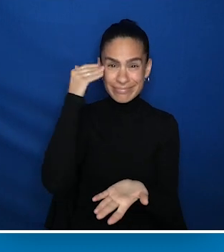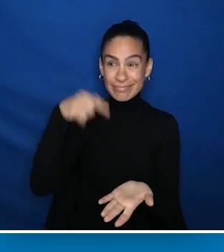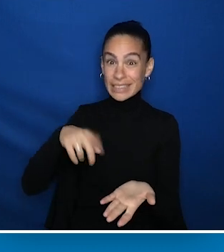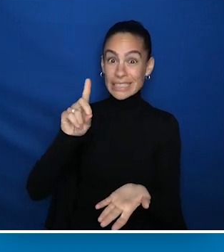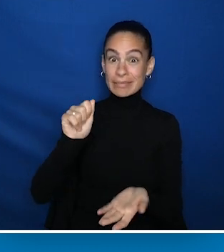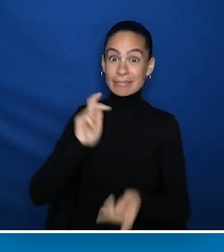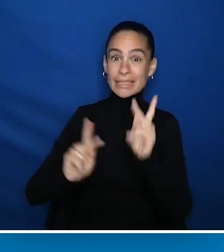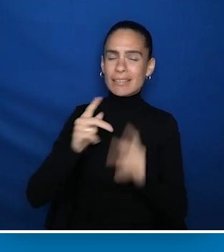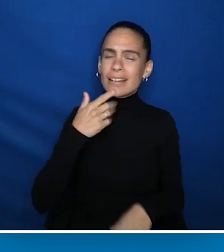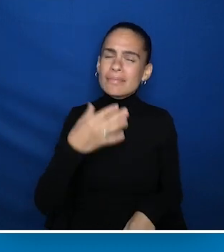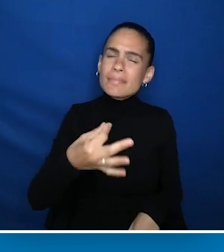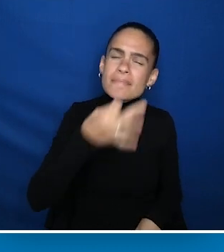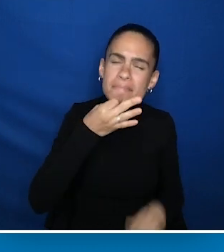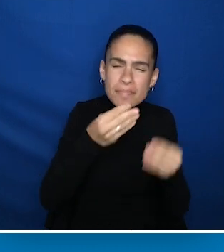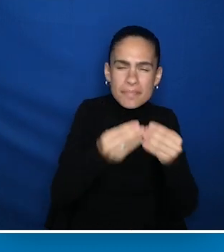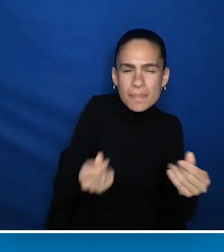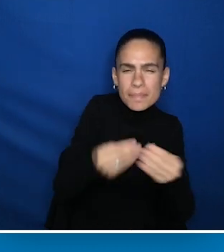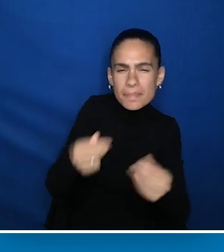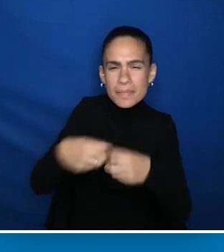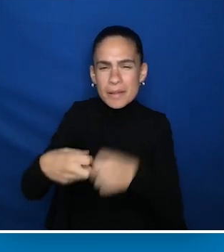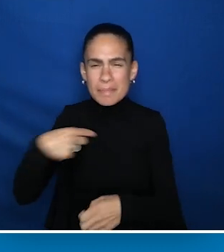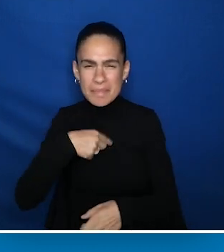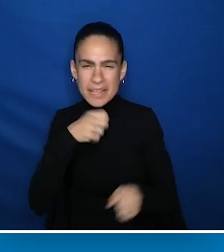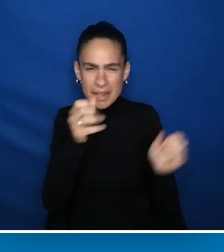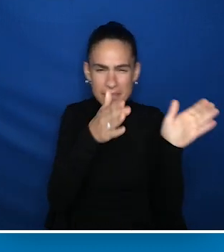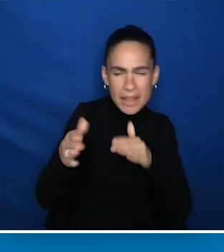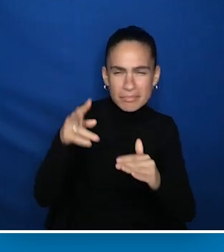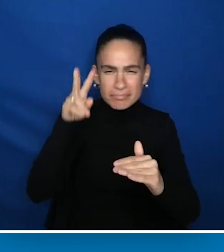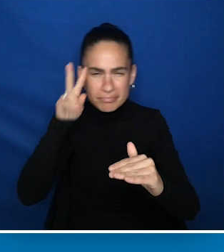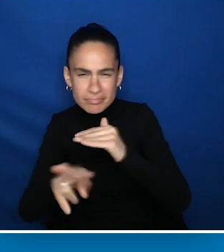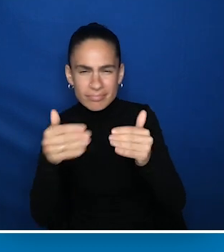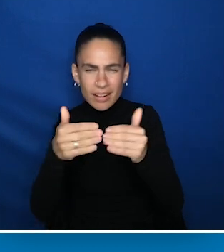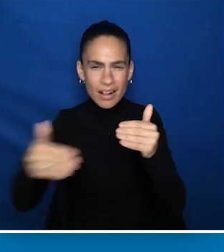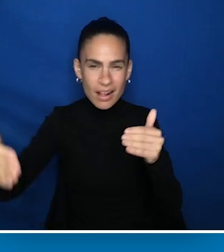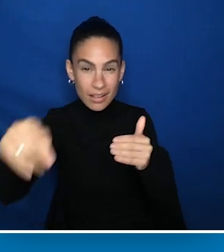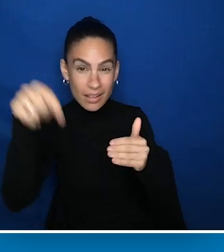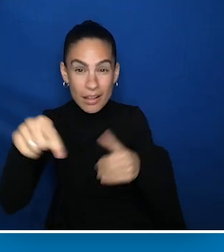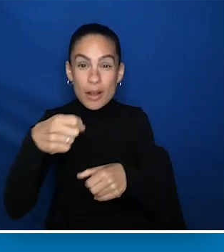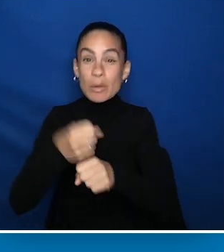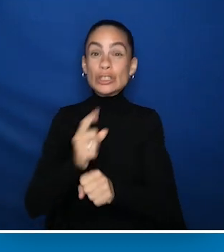And people with disabilities are awesome problem solvers. We know how to adapt and think five steps ahead